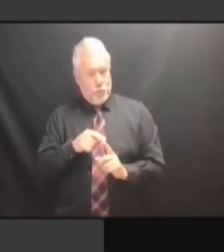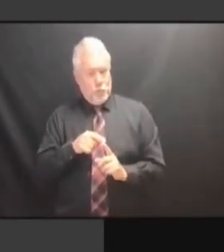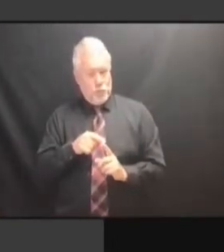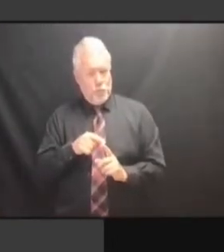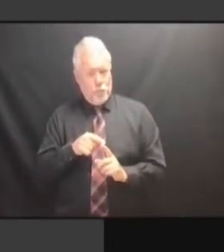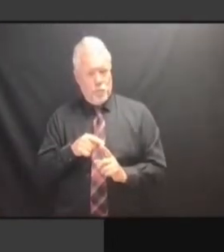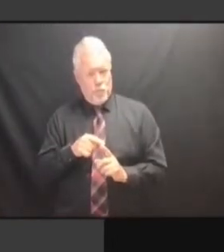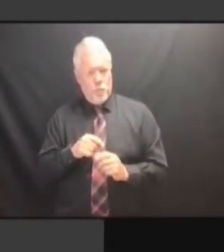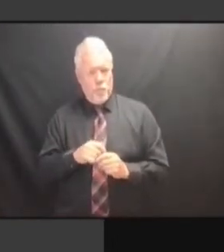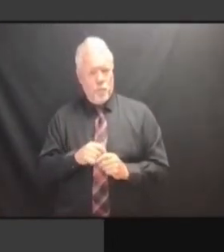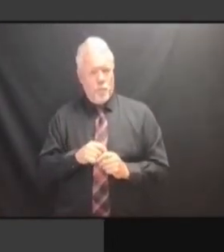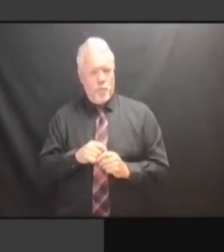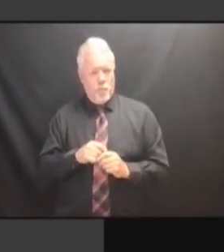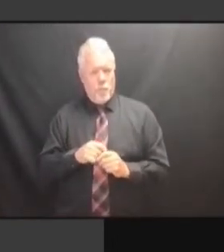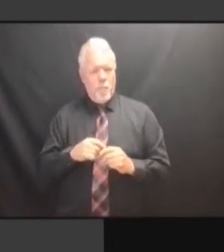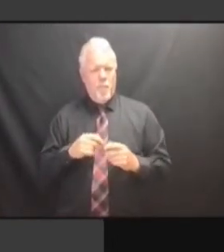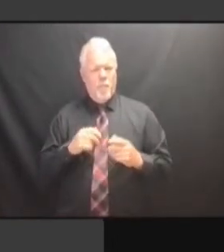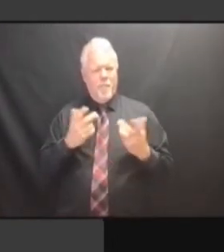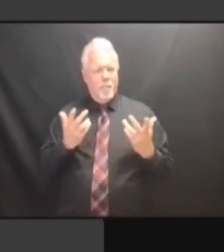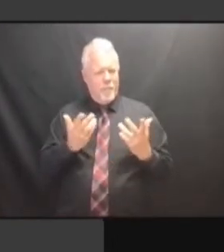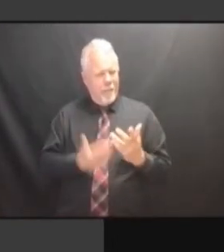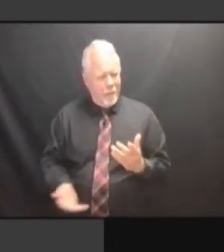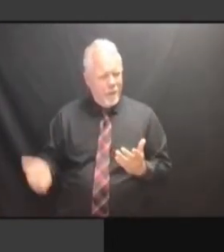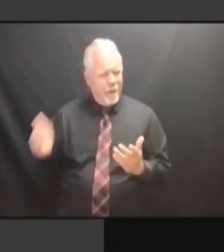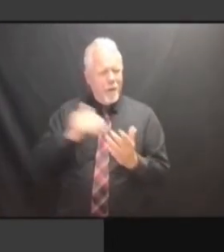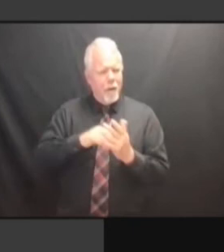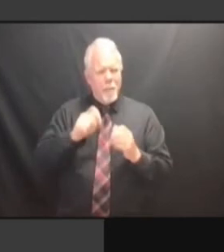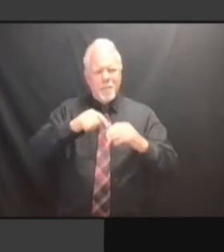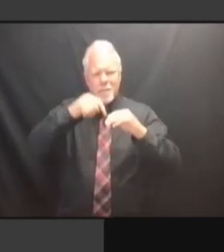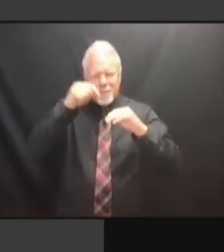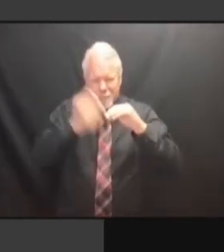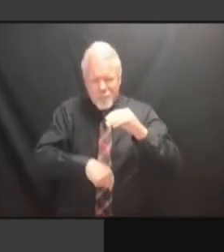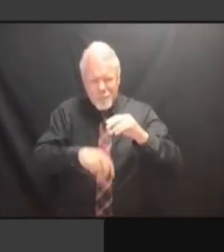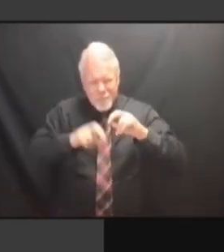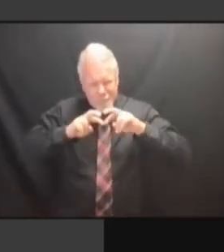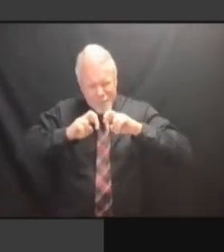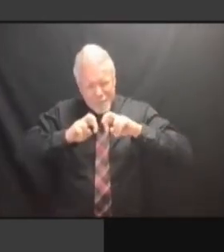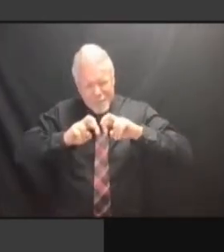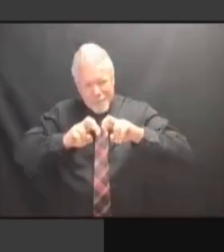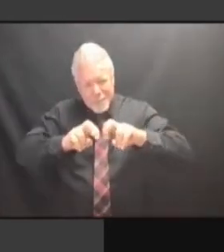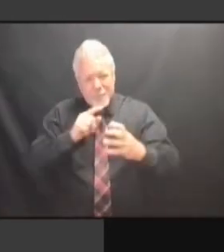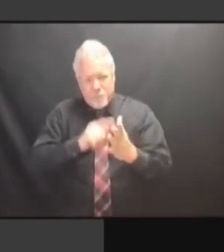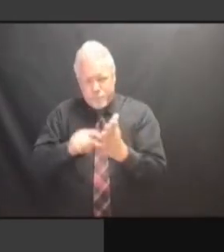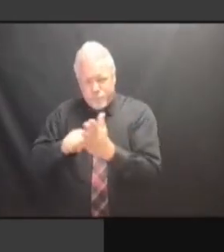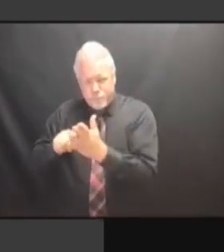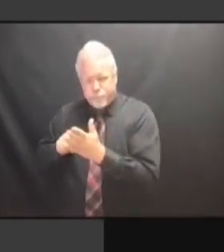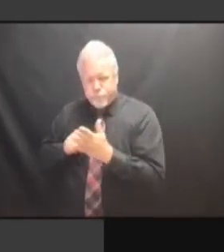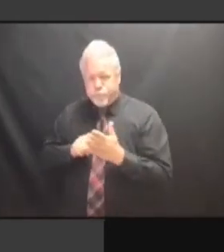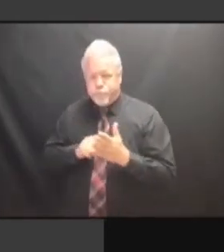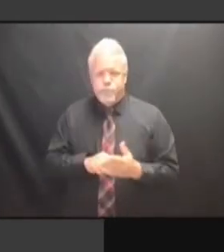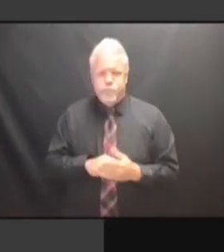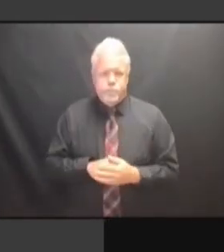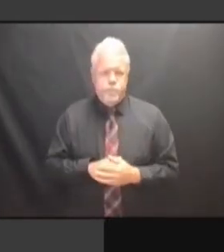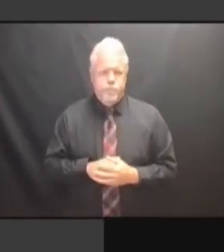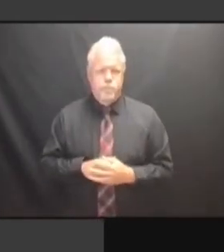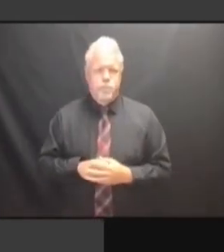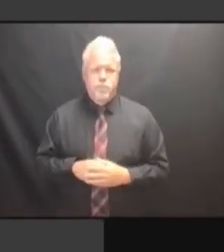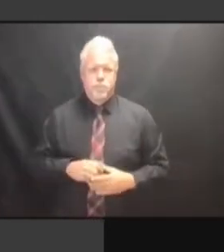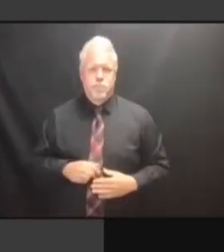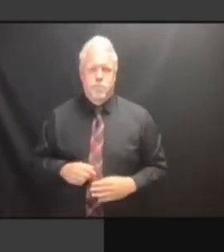YOU GUYS WENT TO WESTCHESTER, YOU GUYS WENT TO WESTCHESTER, RIGHT? RIGHT? RIGHT? >> RIGHT? >> WE RIGHT? >> WE DID. WE DID. WE DID. >> WE DID. >> YOU WE DID. >> YOU MET WE DID. >> YOU MET WITH WE DID. >> YOU MET WITH THE YOU MET WITH THE YOU MET WITH THE COMMISSIONERS? COMMISSIONERS? COMMISSIONERS? >> COMMISSIONERS? >> YES. YES. YES. >> YES. >> WHAT YES. >> WHAT DID YES. >> WHAT DID YOU YES. >> WHAT DID YOU COME YES. >> WHAT DID YOU COME AWAY YES. >> WHAT DID YOU COME AWAY WITH? WHAT DID YOU COME AWAY WITH? WHAT DID YOU COME AWAY WITH? >> WHAT DID YOU COME AWAY WITH? >> THEY WHAT DID YOU COME AWAY WITH? >> THEY BASICALLY WHAT DID YOU COME AWAY WITH? >> THEY BASICALLY PROVIDED WHAT DID YOU COME AWAY WITH? >> THEY BASICALLY PROVIDED US THEY BASICALLY PROVIDED US THEY BASICALLY PROVIDED US WITH THEY BASICALLY PROVIDED US WITH -- THEY BASICALLY PROVIDED US WITH -- WE THEY BASICALLY PROVIDED US WITH -- WE HAD THEY BASICALLY PROVIDED US WITH -- WE HAD GONE THEY BASICALLY PROVIDED US WITH -- WE HAD GONE DOWN THEY BASICALLY PROVIDED US WITH -- WE HAD GONE DOWN TO THEY BASICALLY PROVIDED US WITH -- WE HAD GONE DOWN TO HAVE WITH -- WE HAD GONE DOWN TO HAVE WITH -- WE HAD GONE DOWN TO HAVE A WITH -- WE HAD GONE DOWN TO HAVE A MEETING WITH -- WE HAD GONE DOWN TO HAVE A MEETING WITH